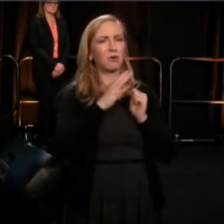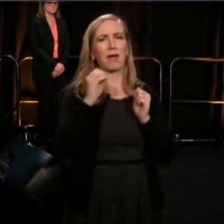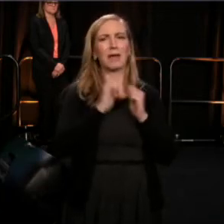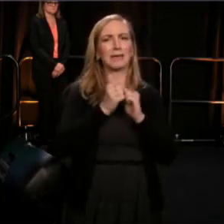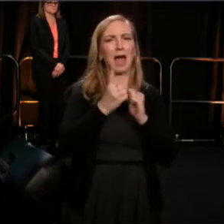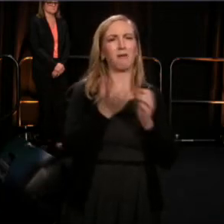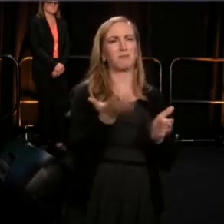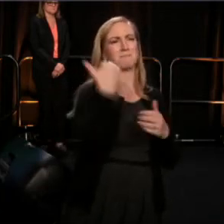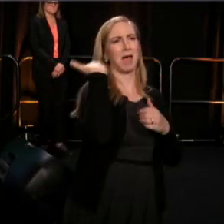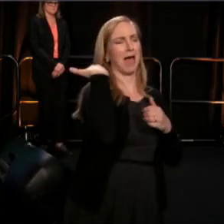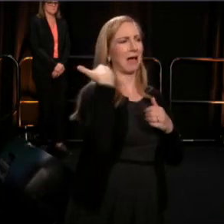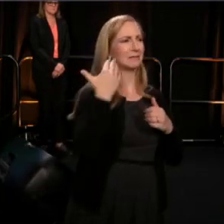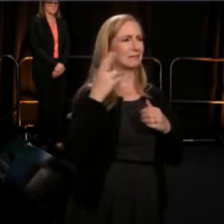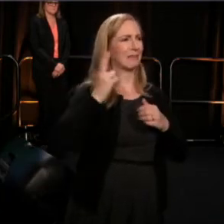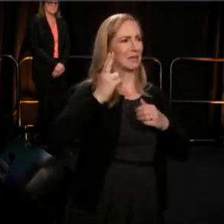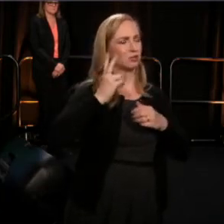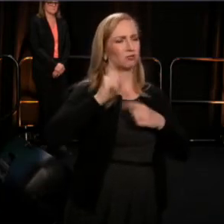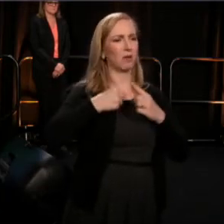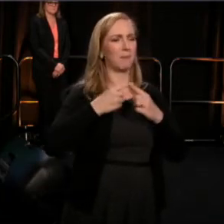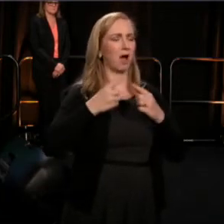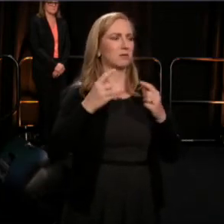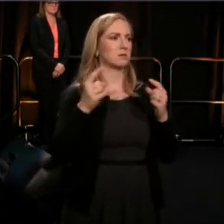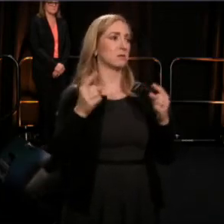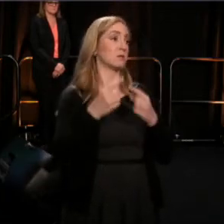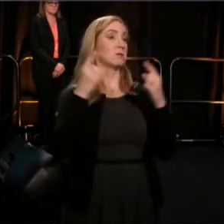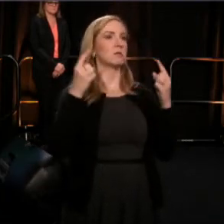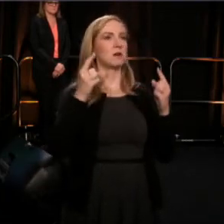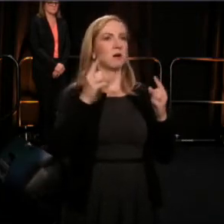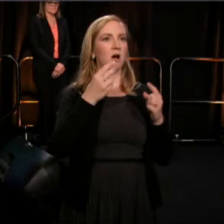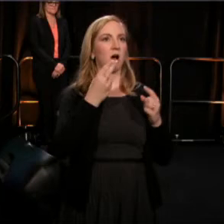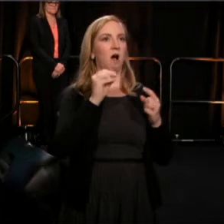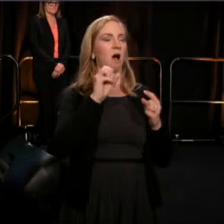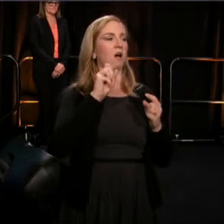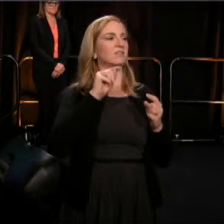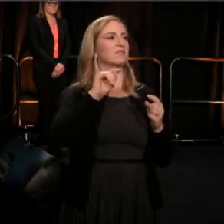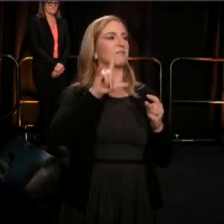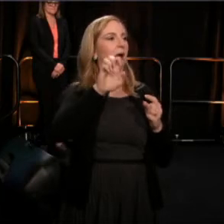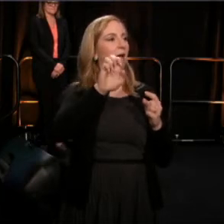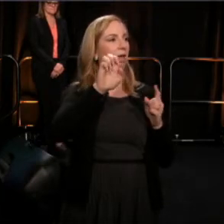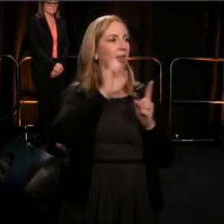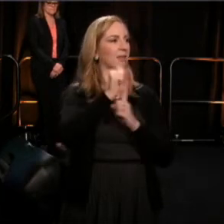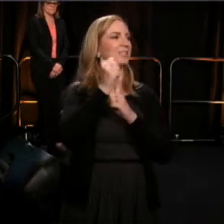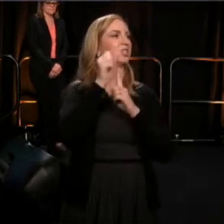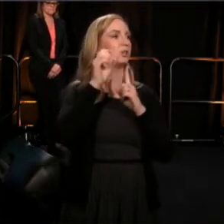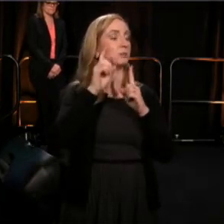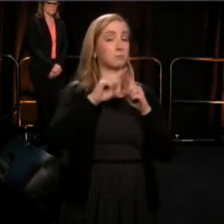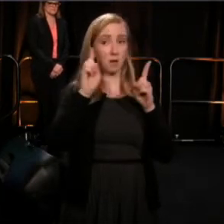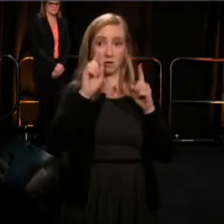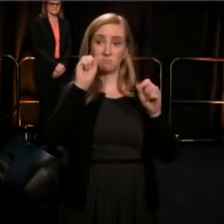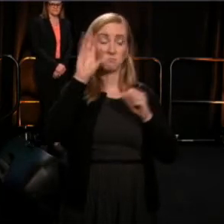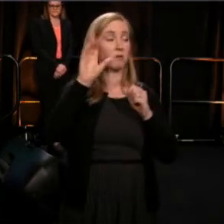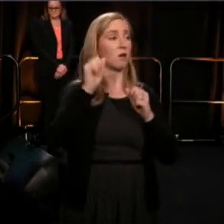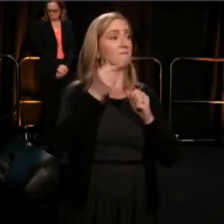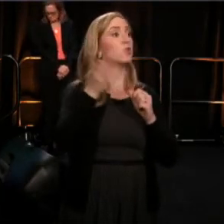But I would like to take the time to mark a few high points. There are, and have always been,